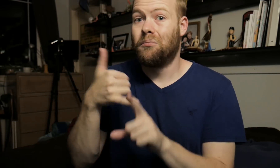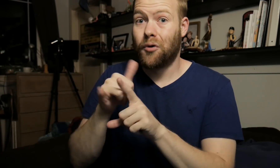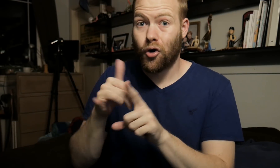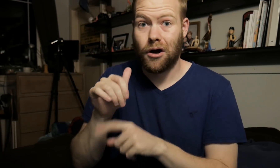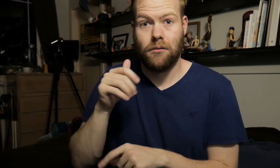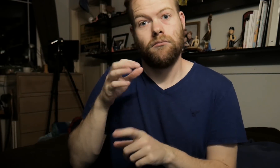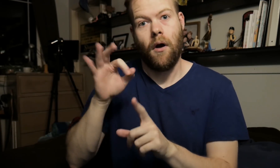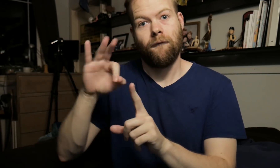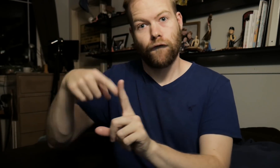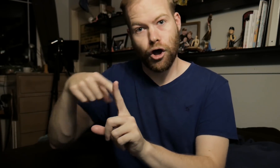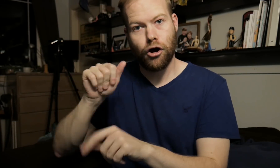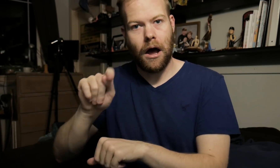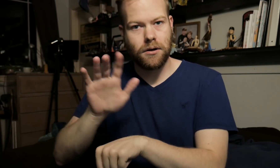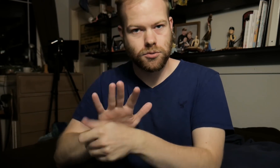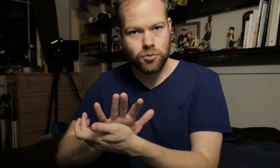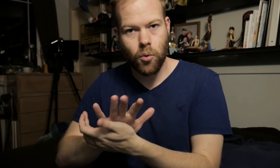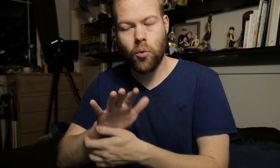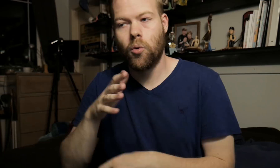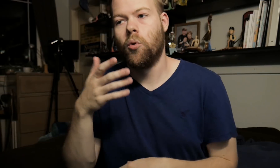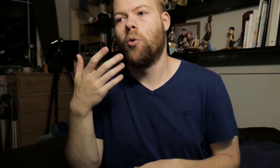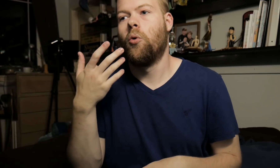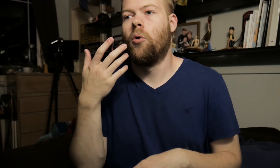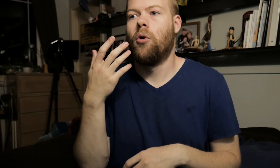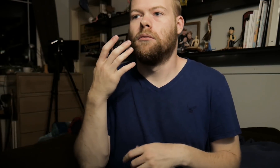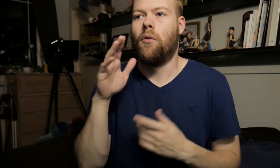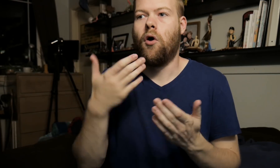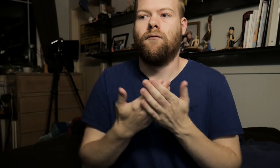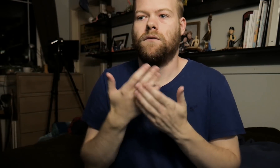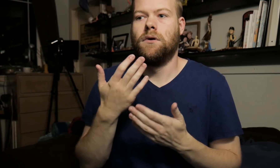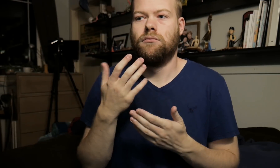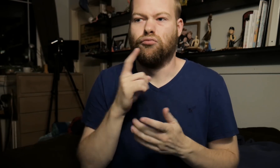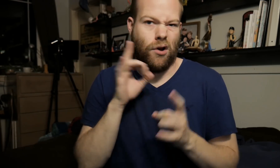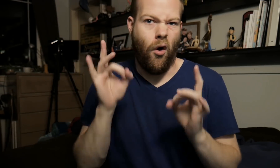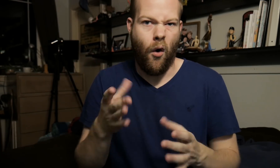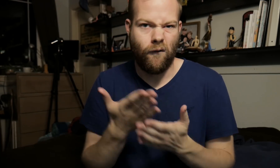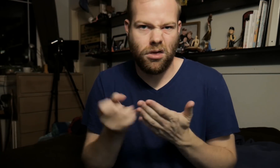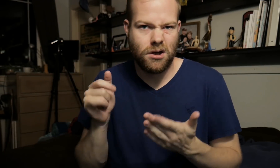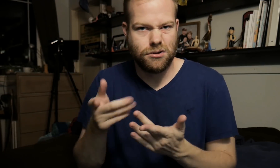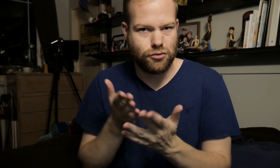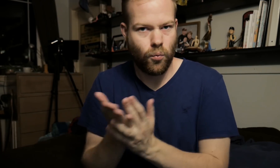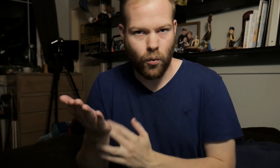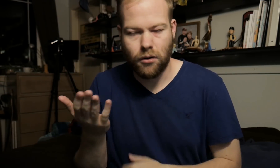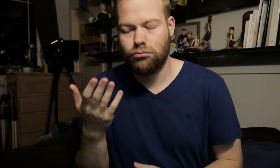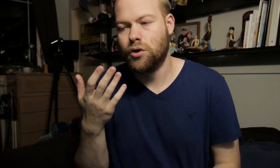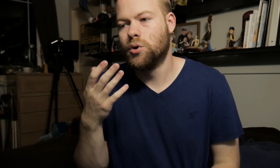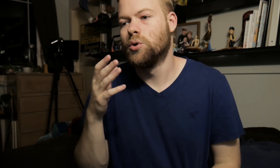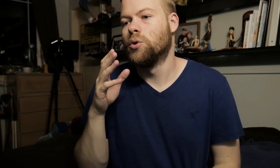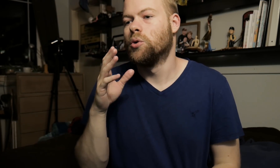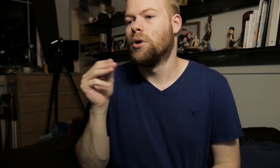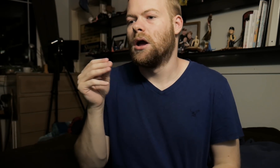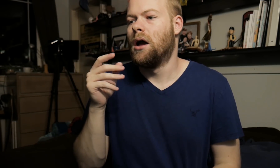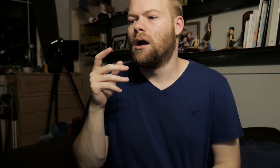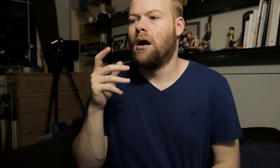Bullying of her at school, all of the really awful things that she went through. And...